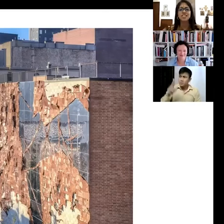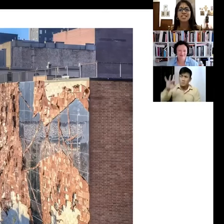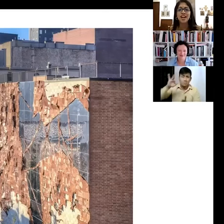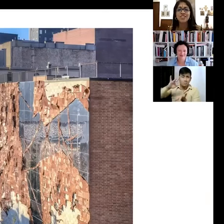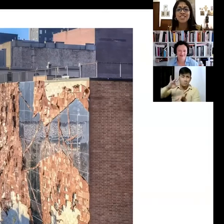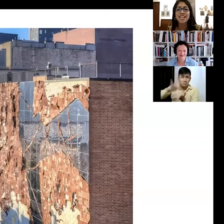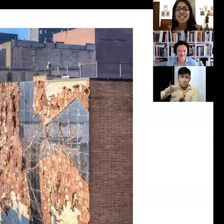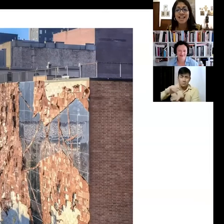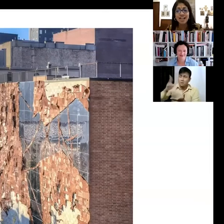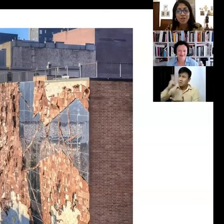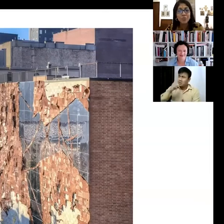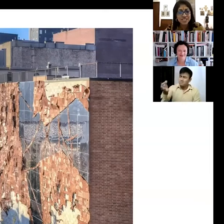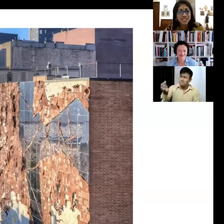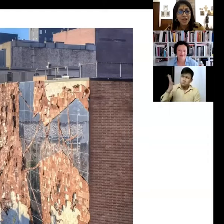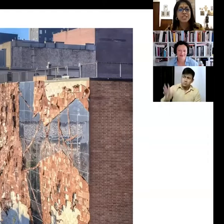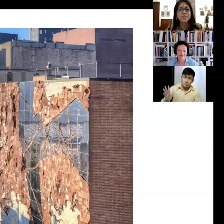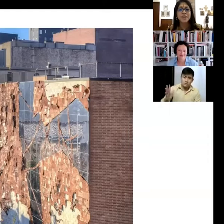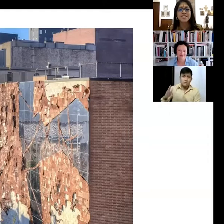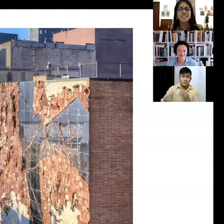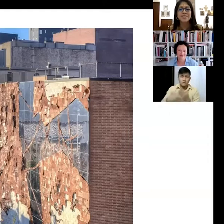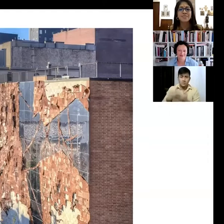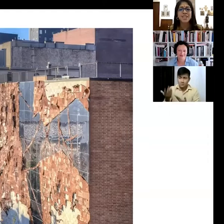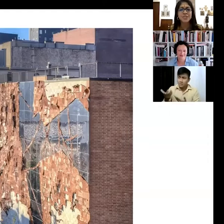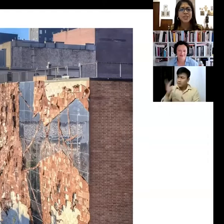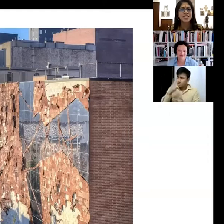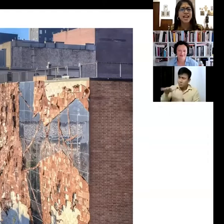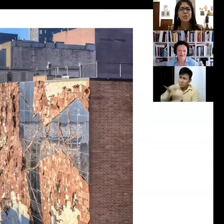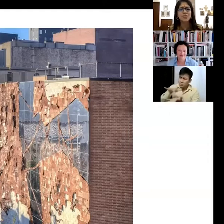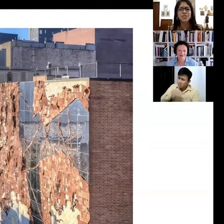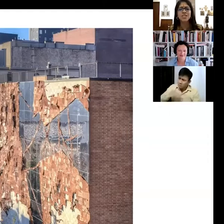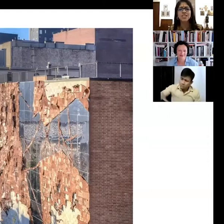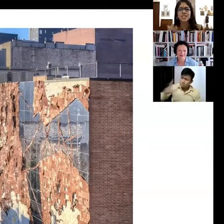and encourages dialogues with the surrounding spaces, so is... have you envisioned this as an